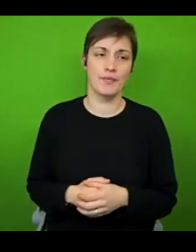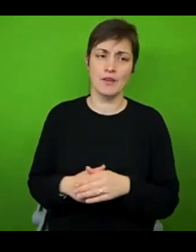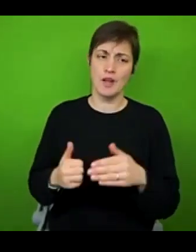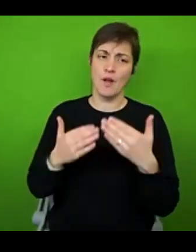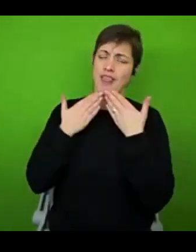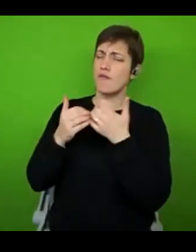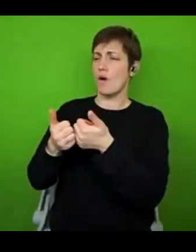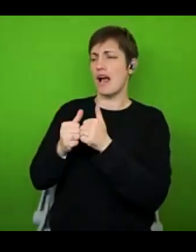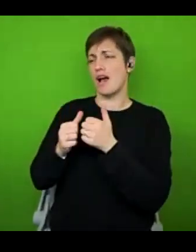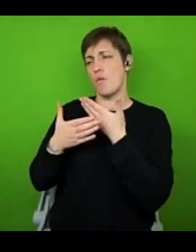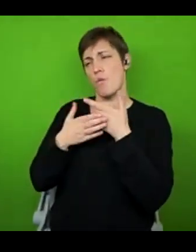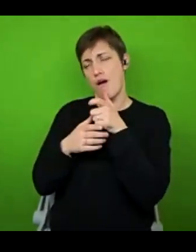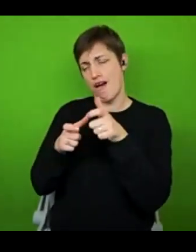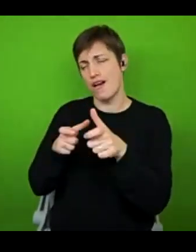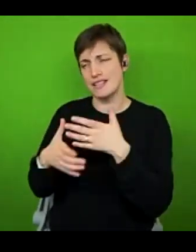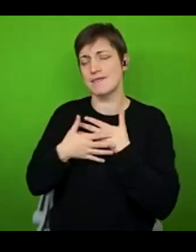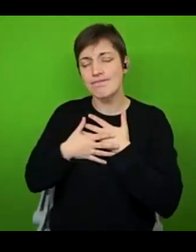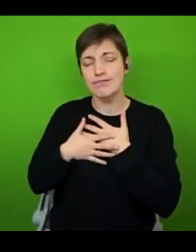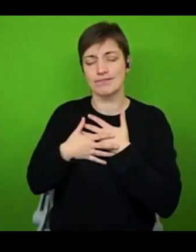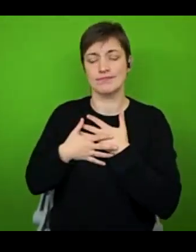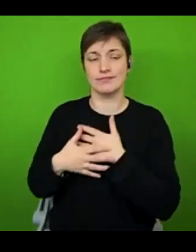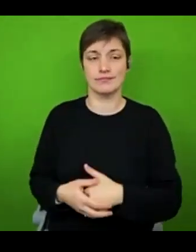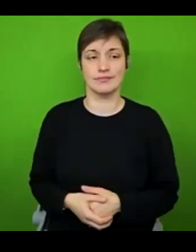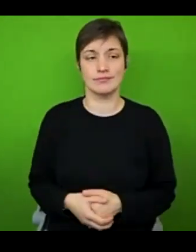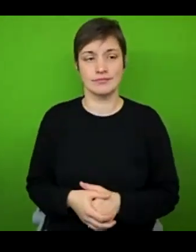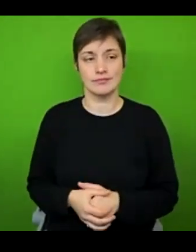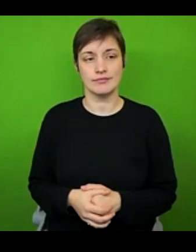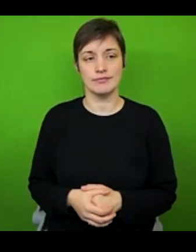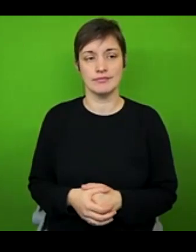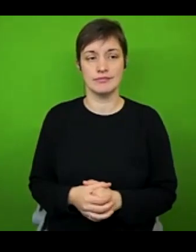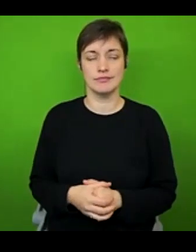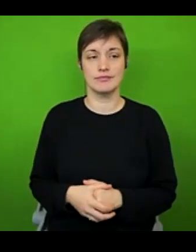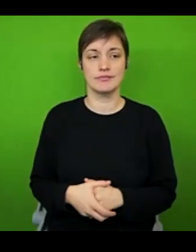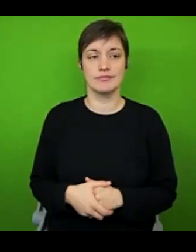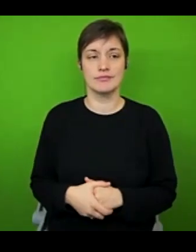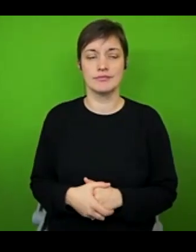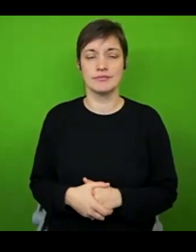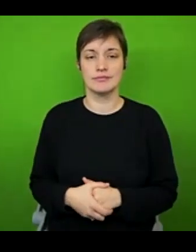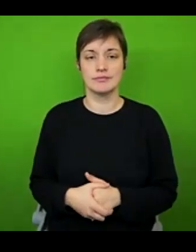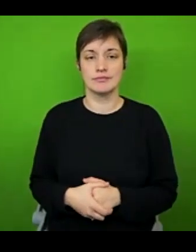appreciate it. I'm going to share this I'm not going to